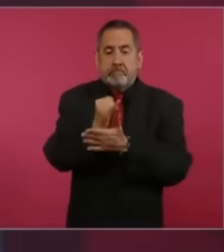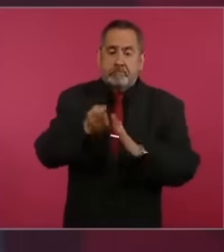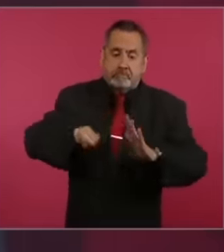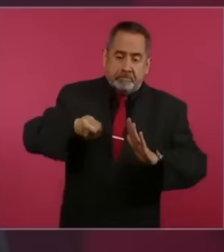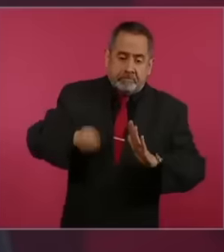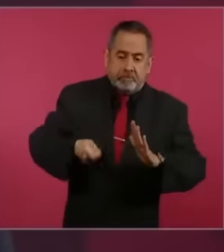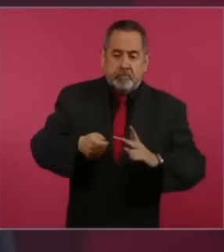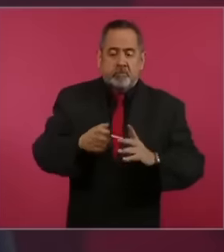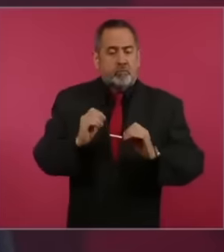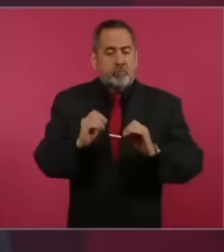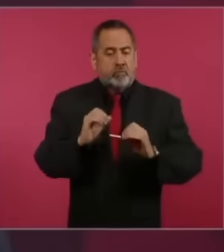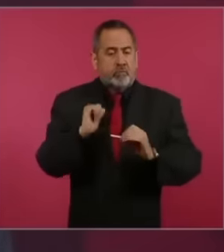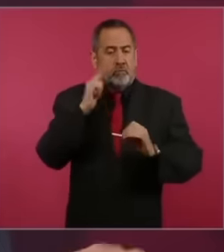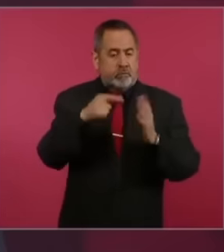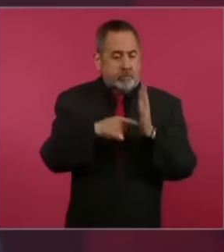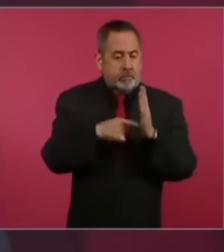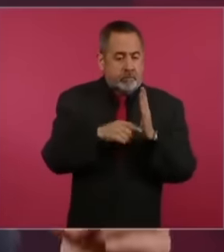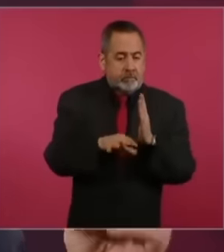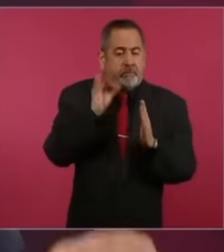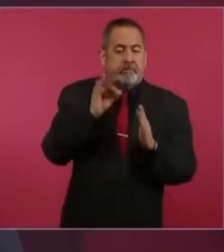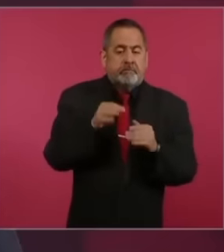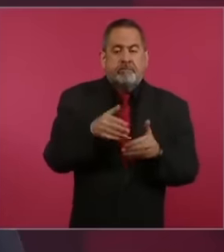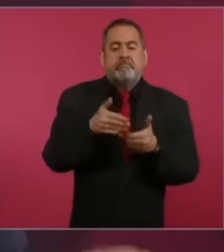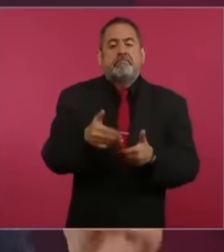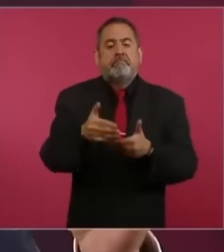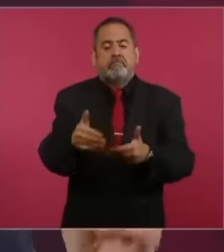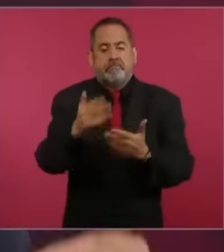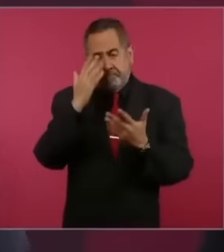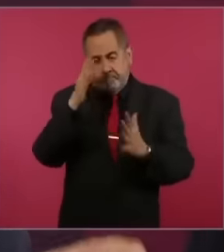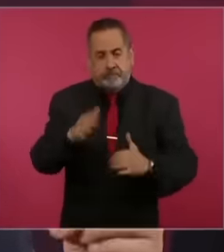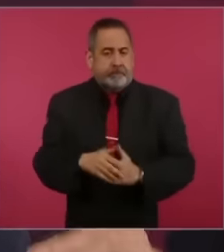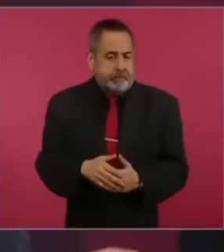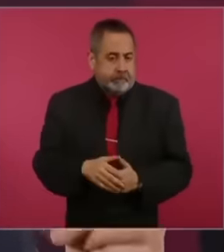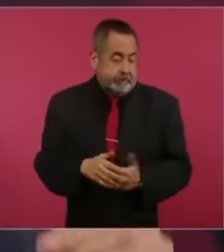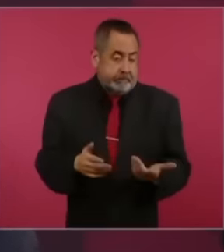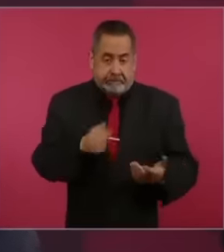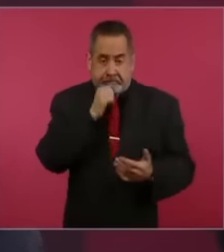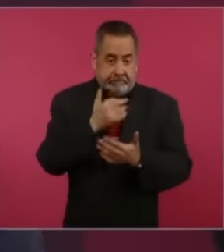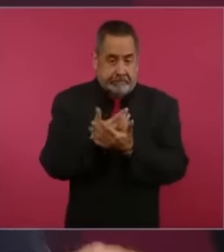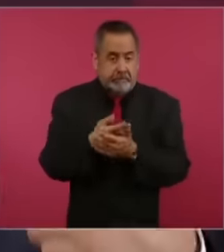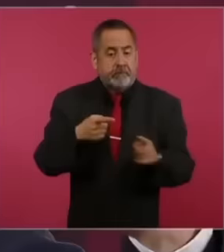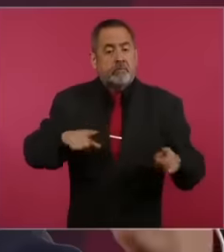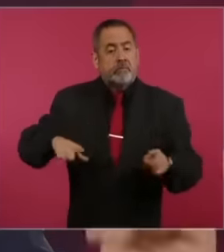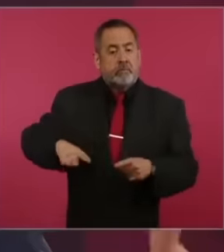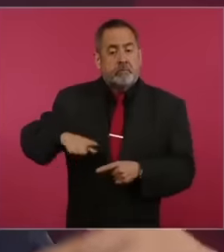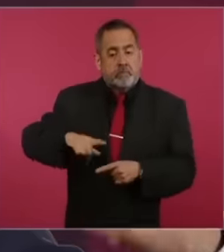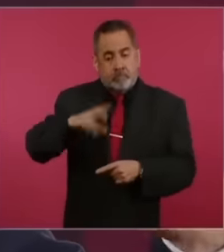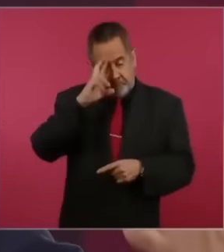legal recourse, which has also been stated that the government of Mexico respects the law and has